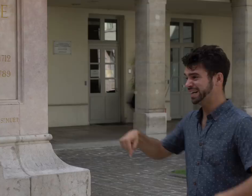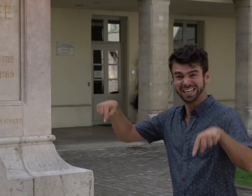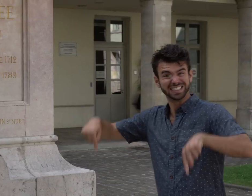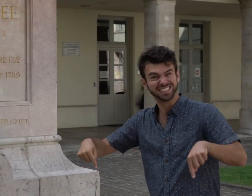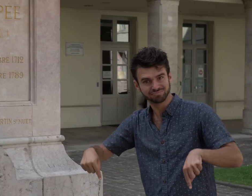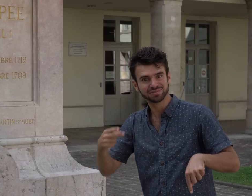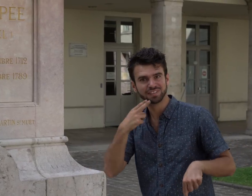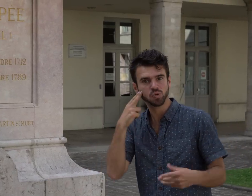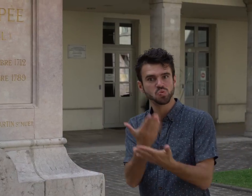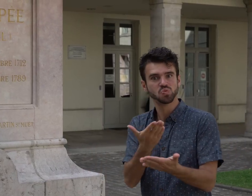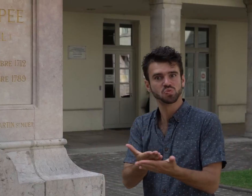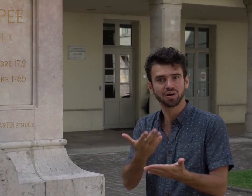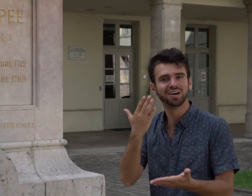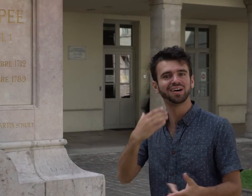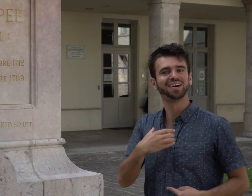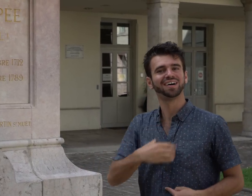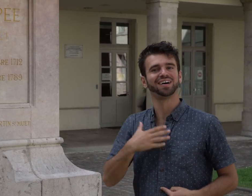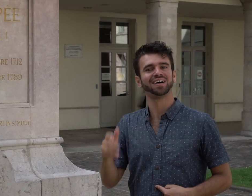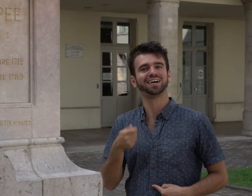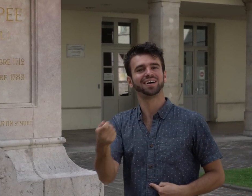This is the public Deaf school in Paris, France. It was founded by Charles-Michel de l'Épée.